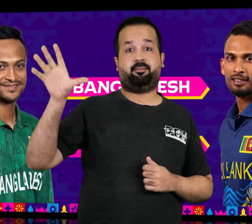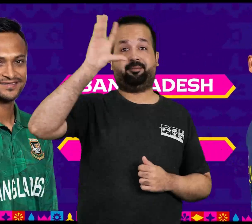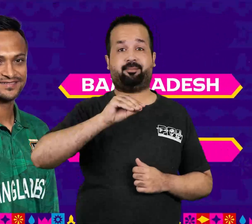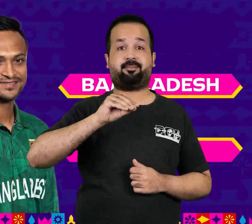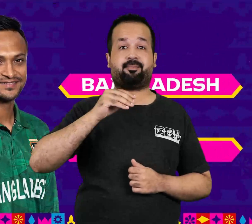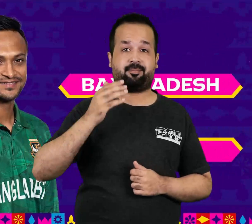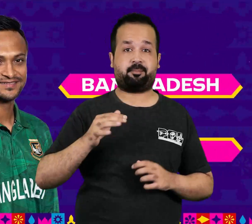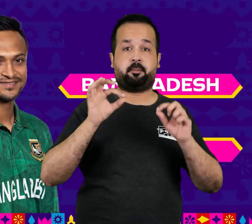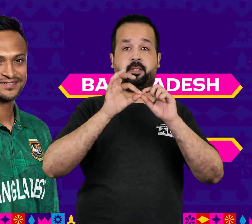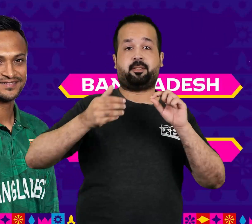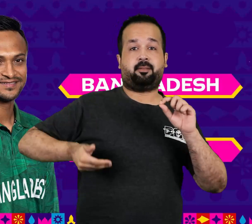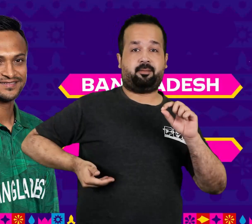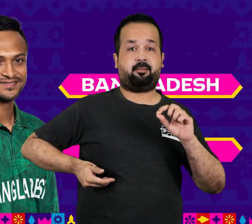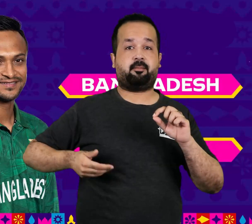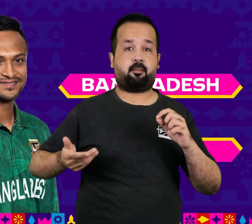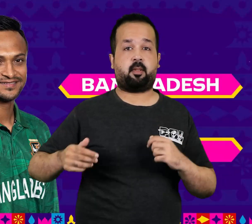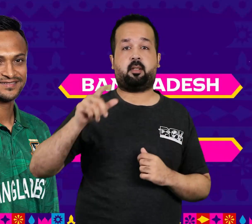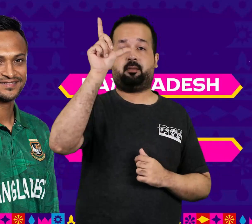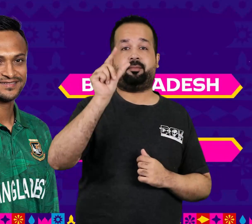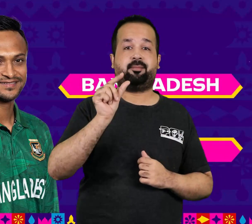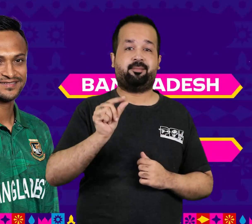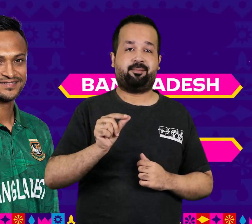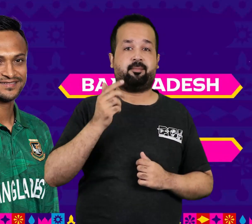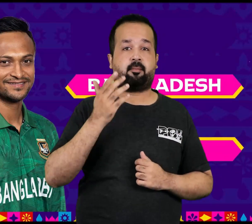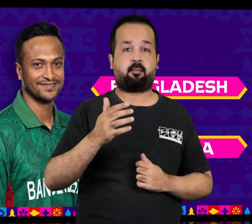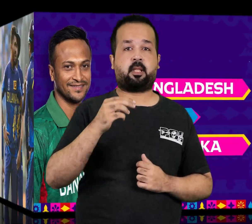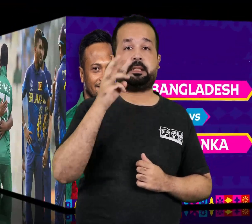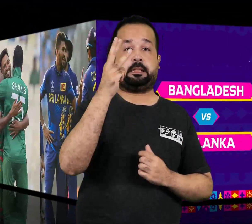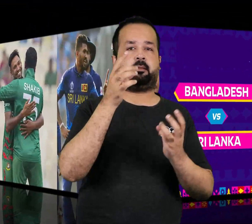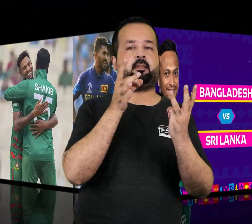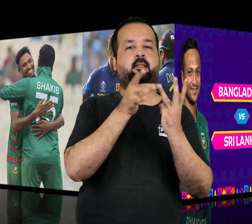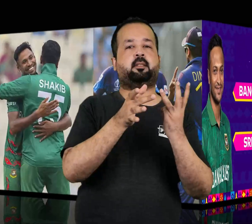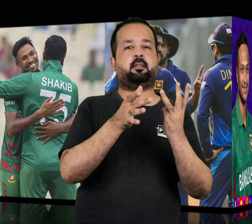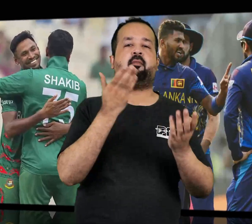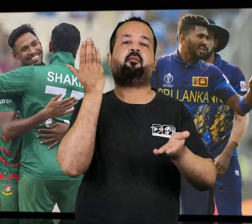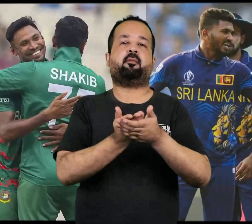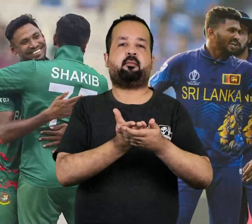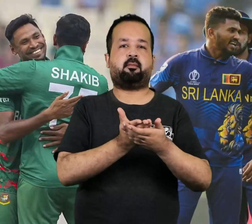In yesterday's World Cup match, Bangladesh emerged victorious, defeating Sri Lanka by 3 wickets.